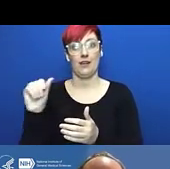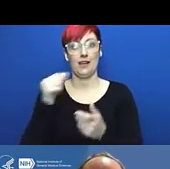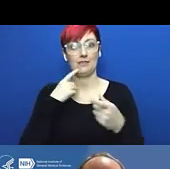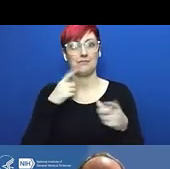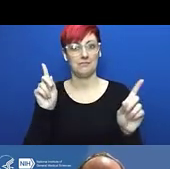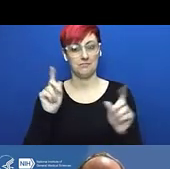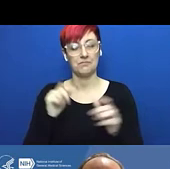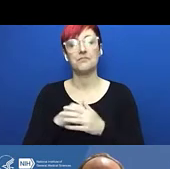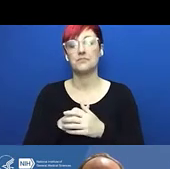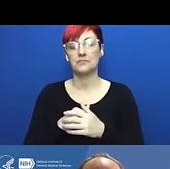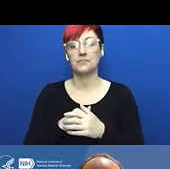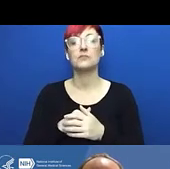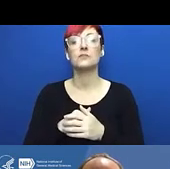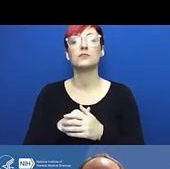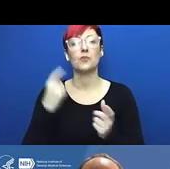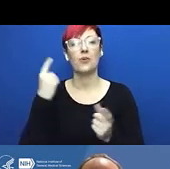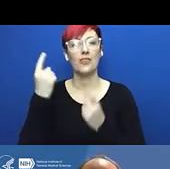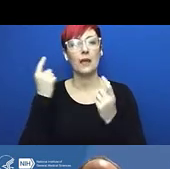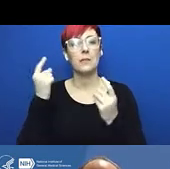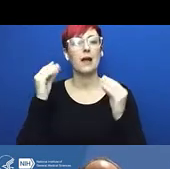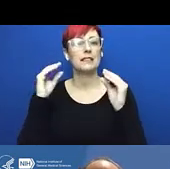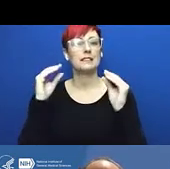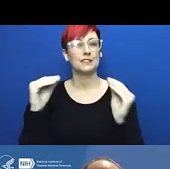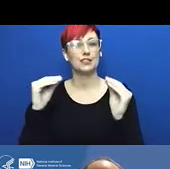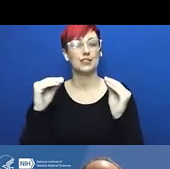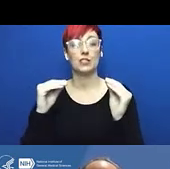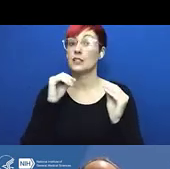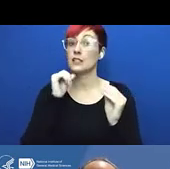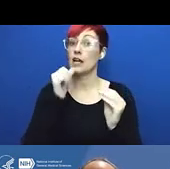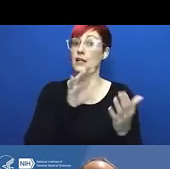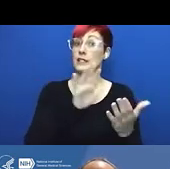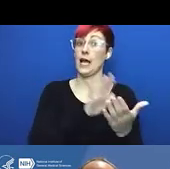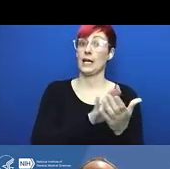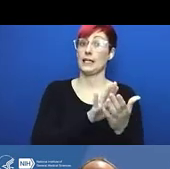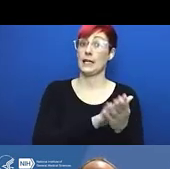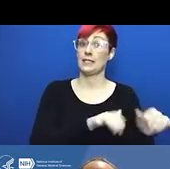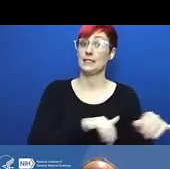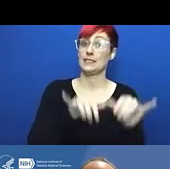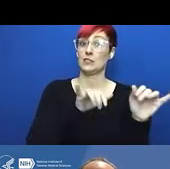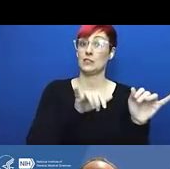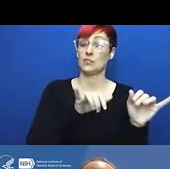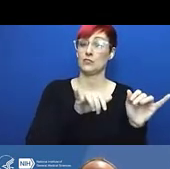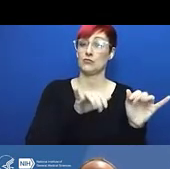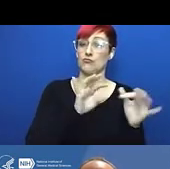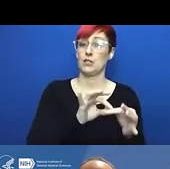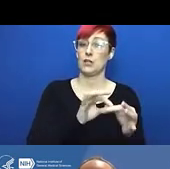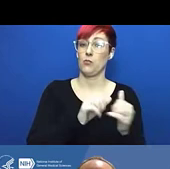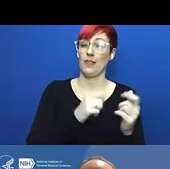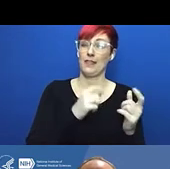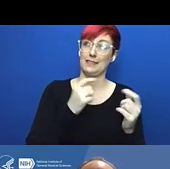and that led France to actually issue a moratorium on prion research until they could investigate